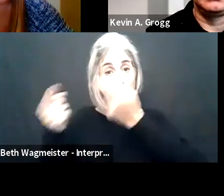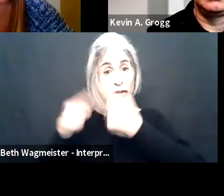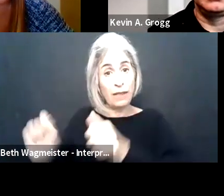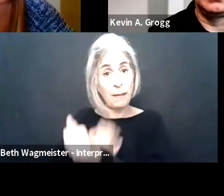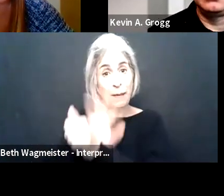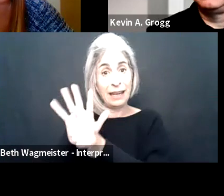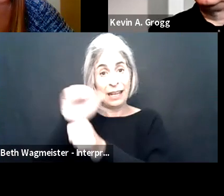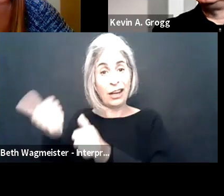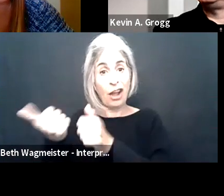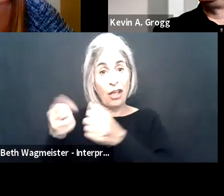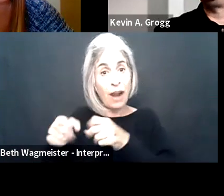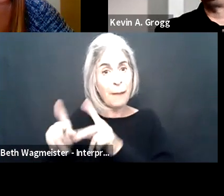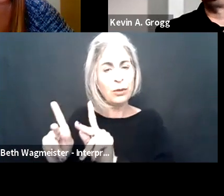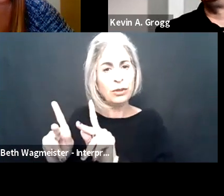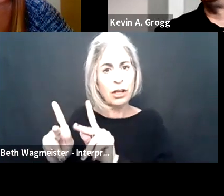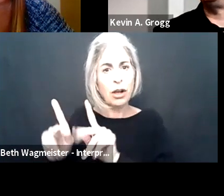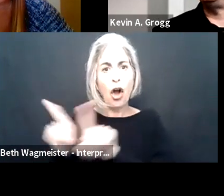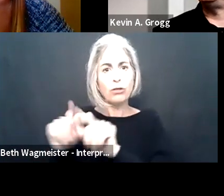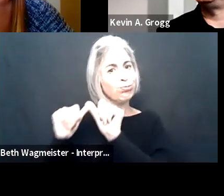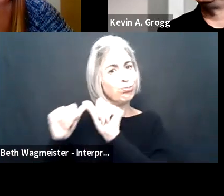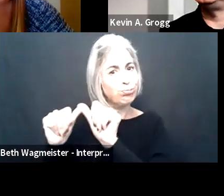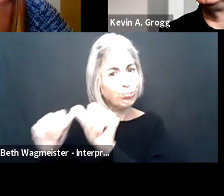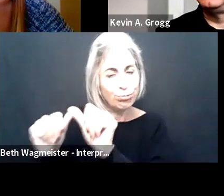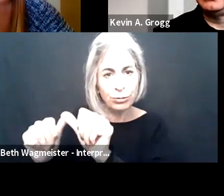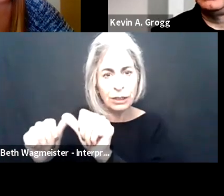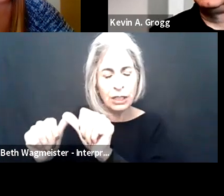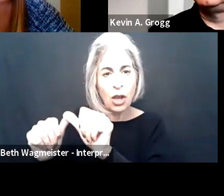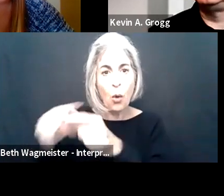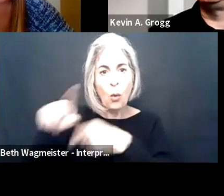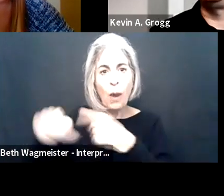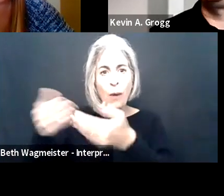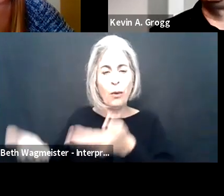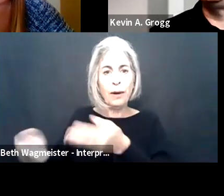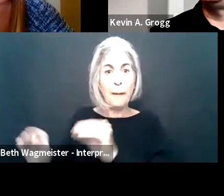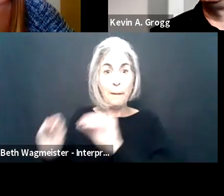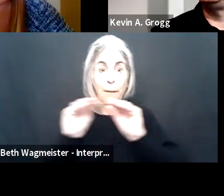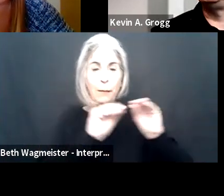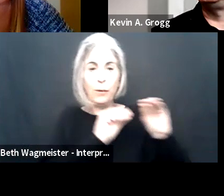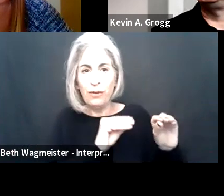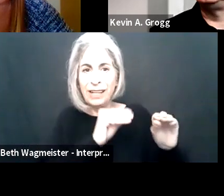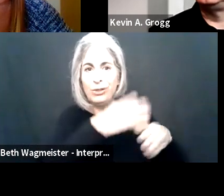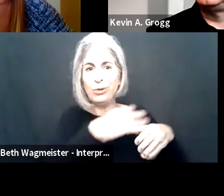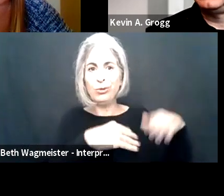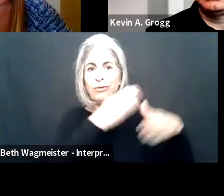this workplace flexibility we've had during the pandemic and other